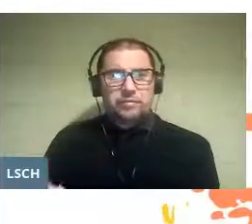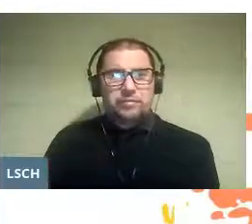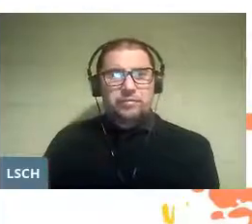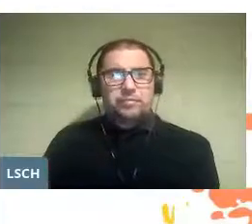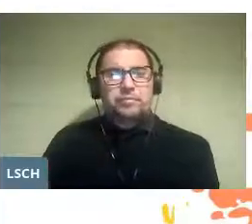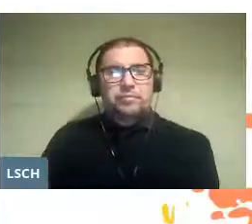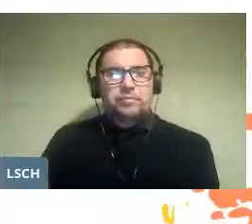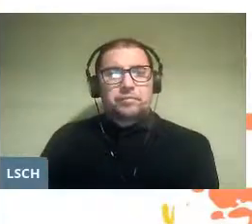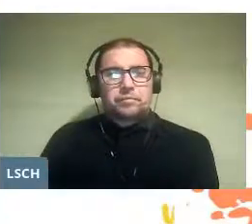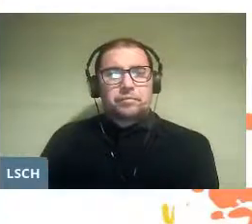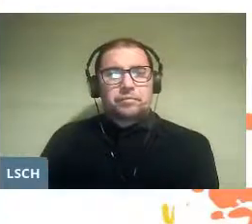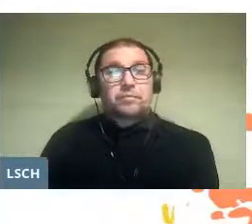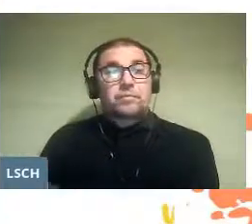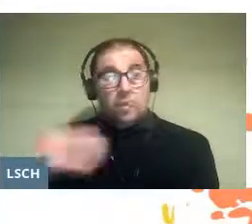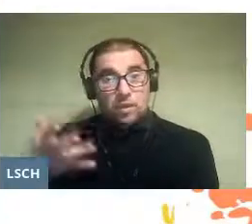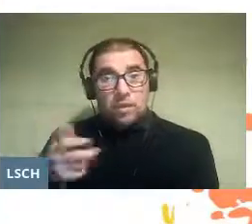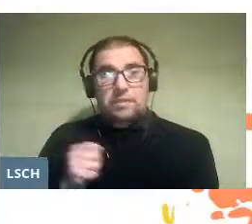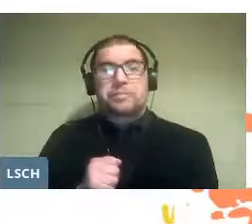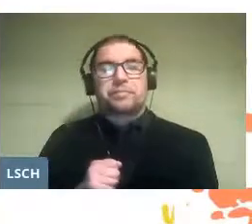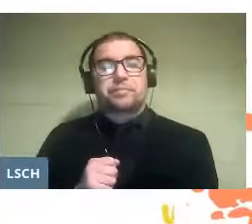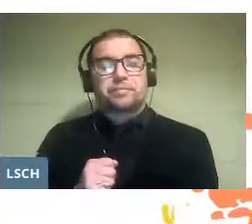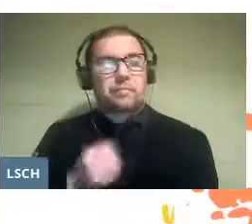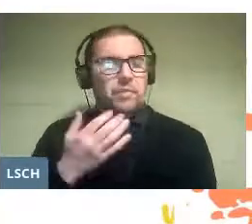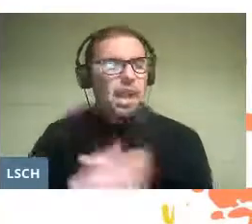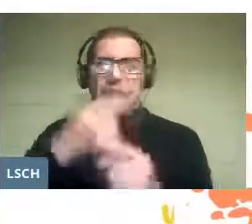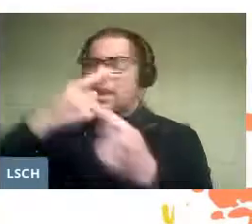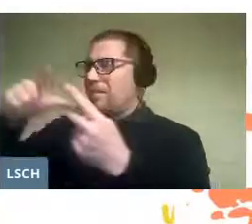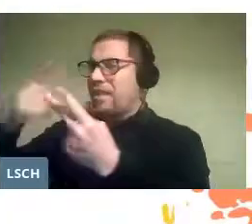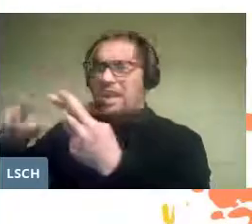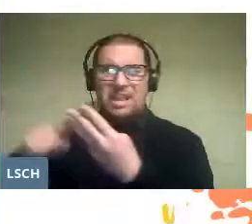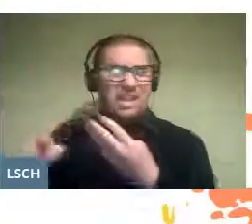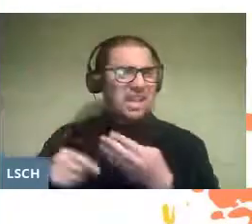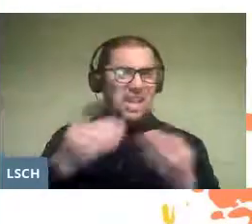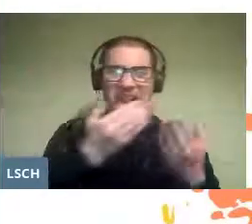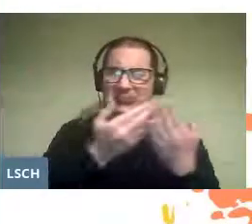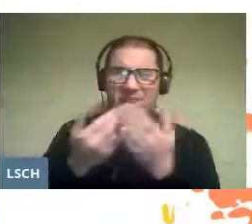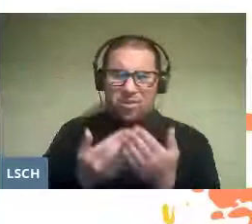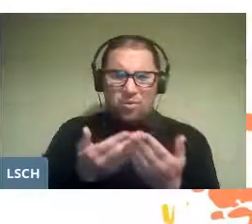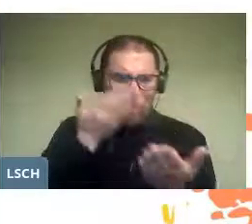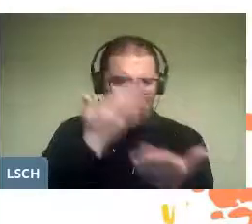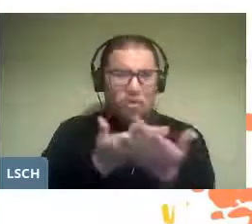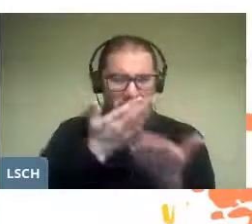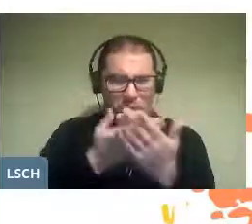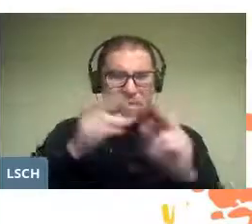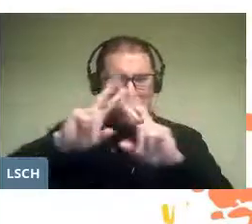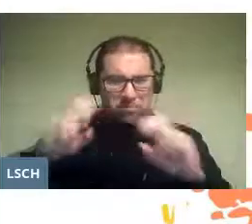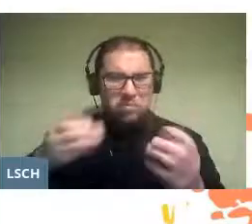There are countless academic studies that demonstrate the need to expose children